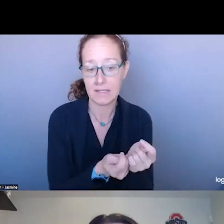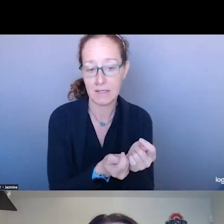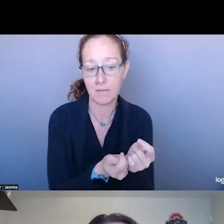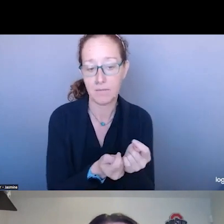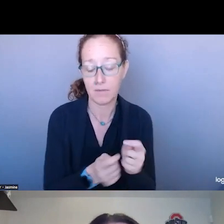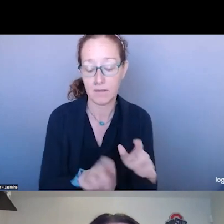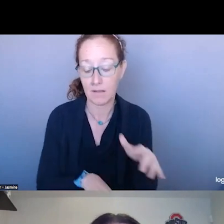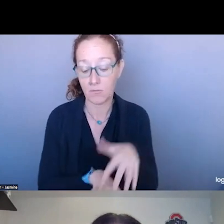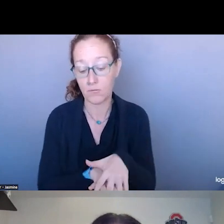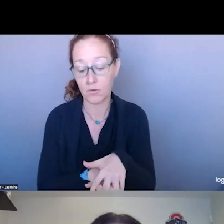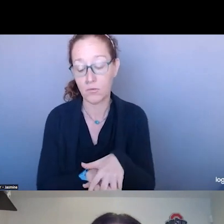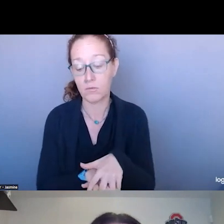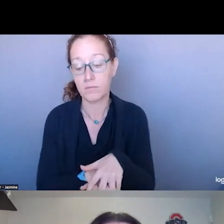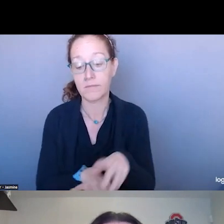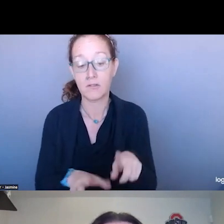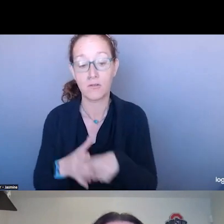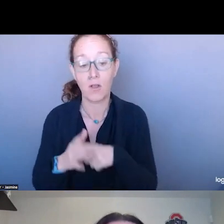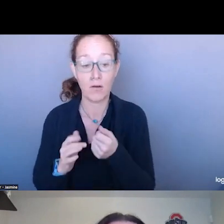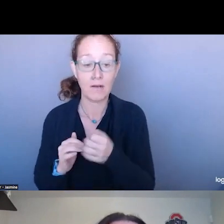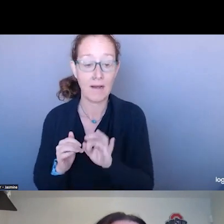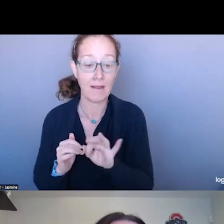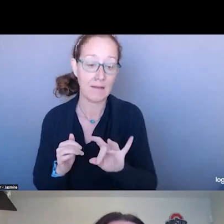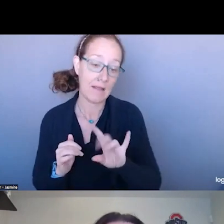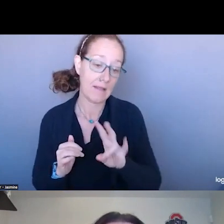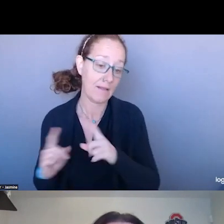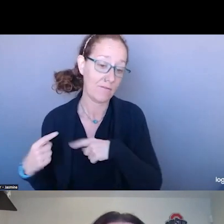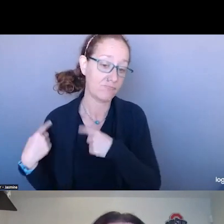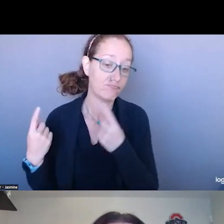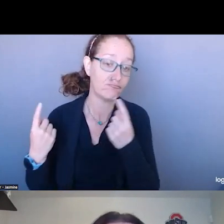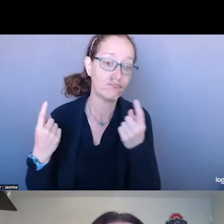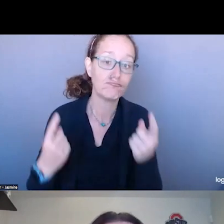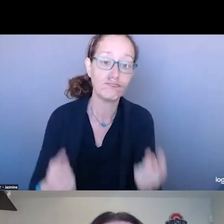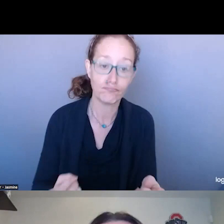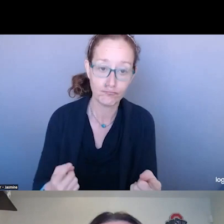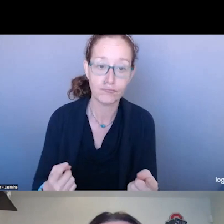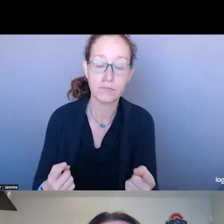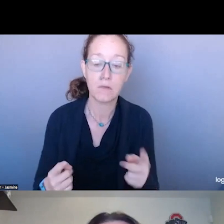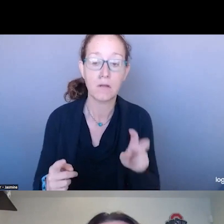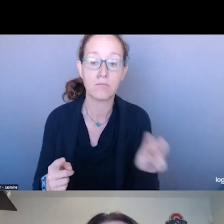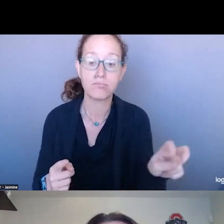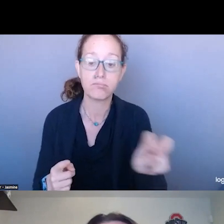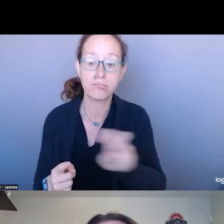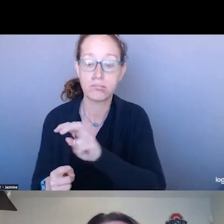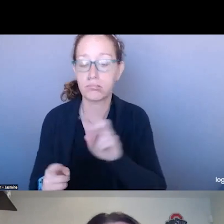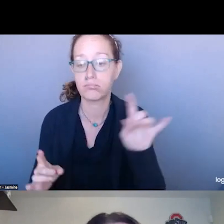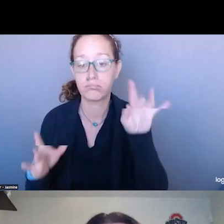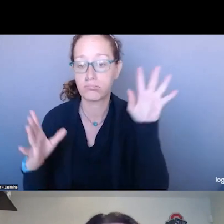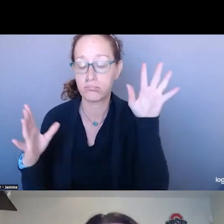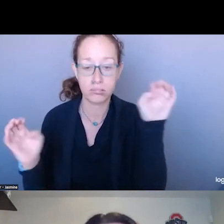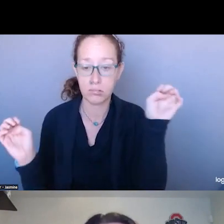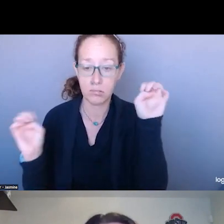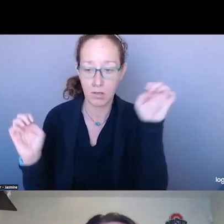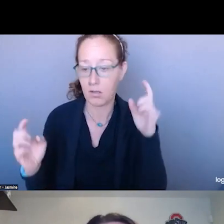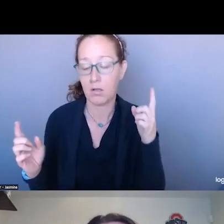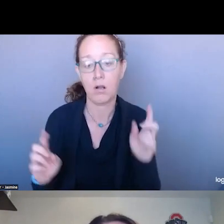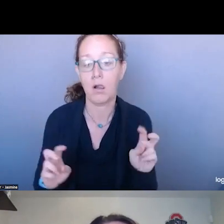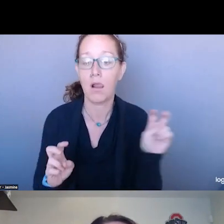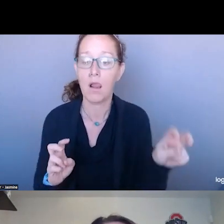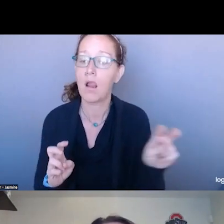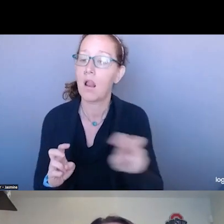WE HAVE BEEN DOING MOBILITY CRISIS SINCE THEN AND WE ARE THE